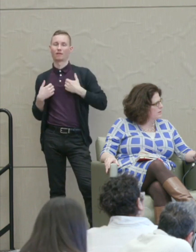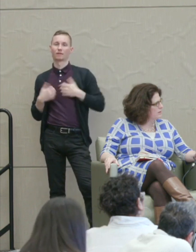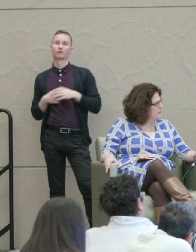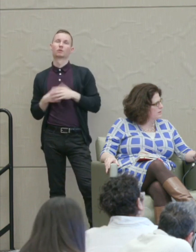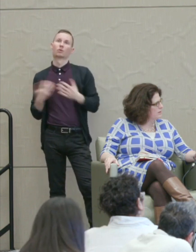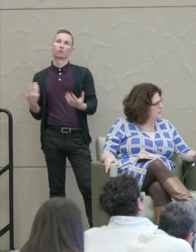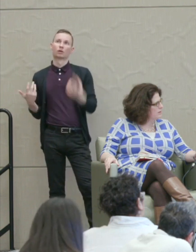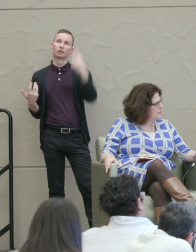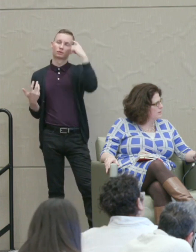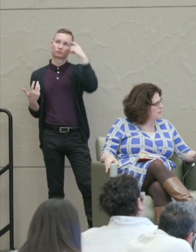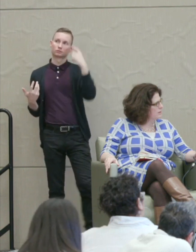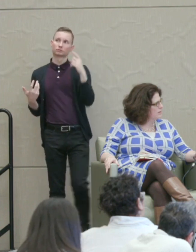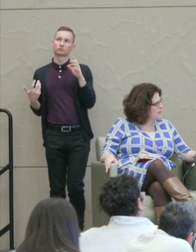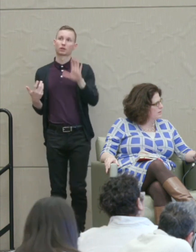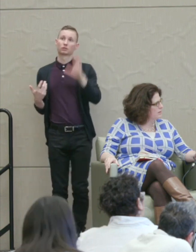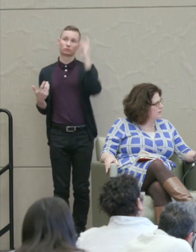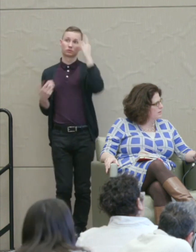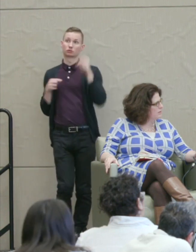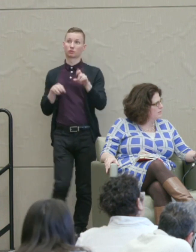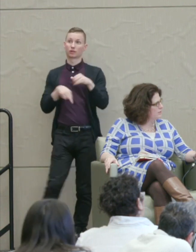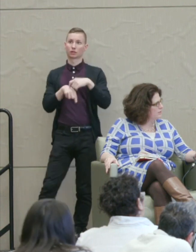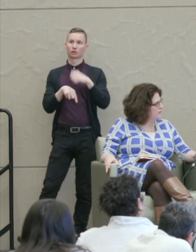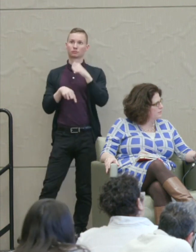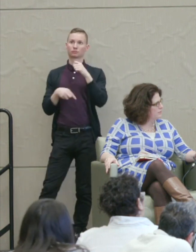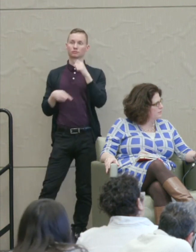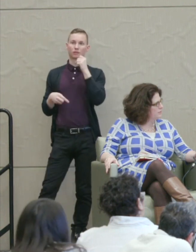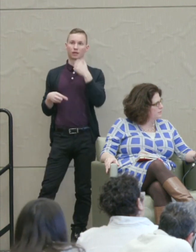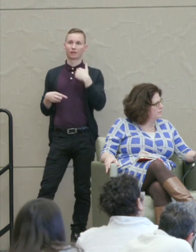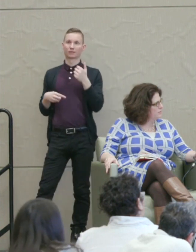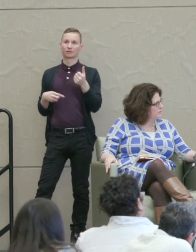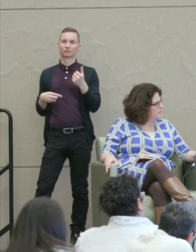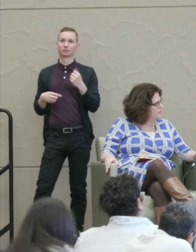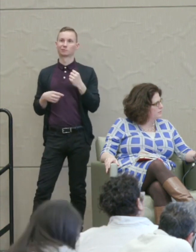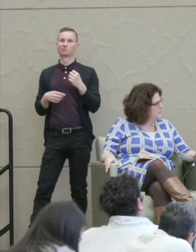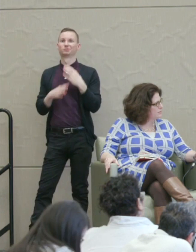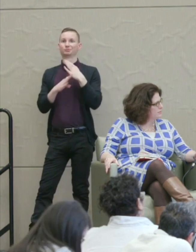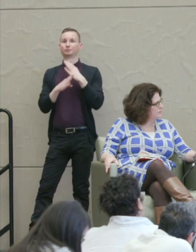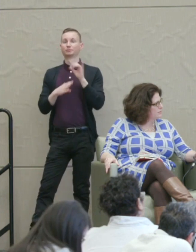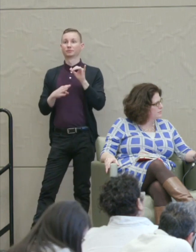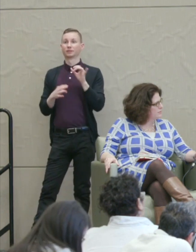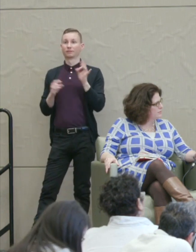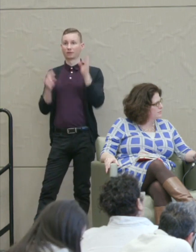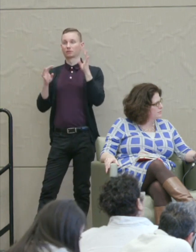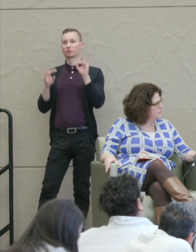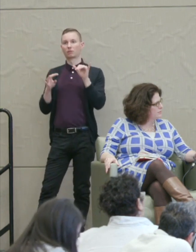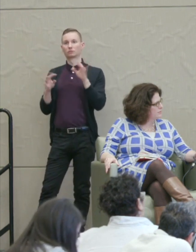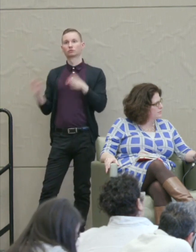So I think his reason there for not having self-defense violence was strategic.